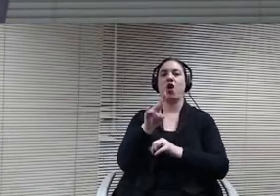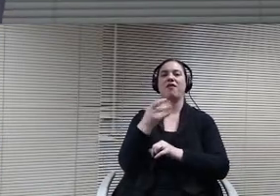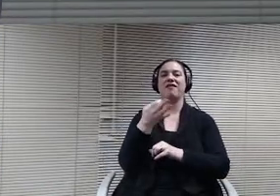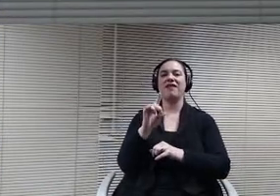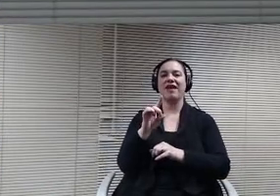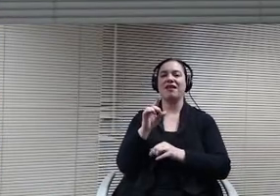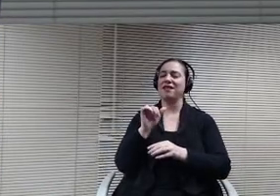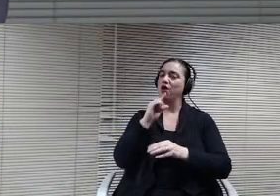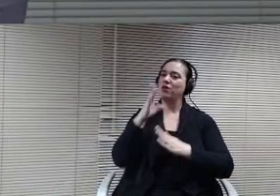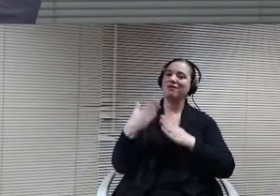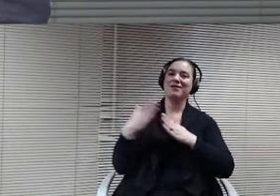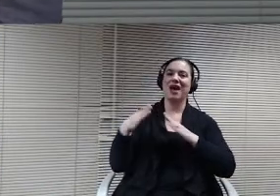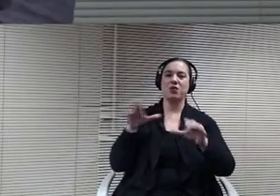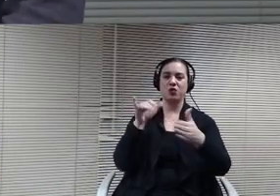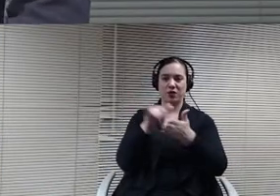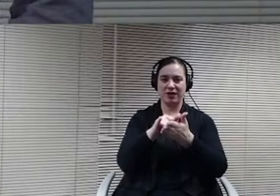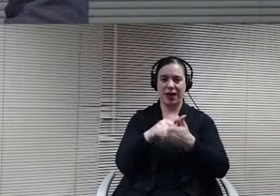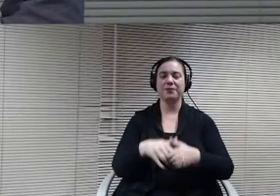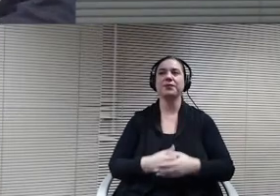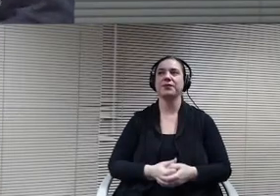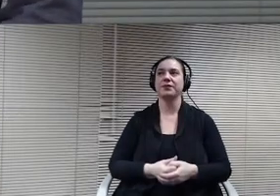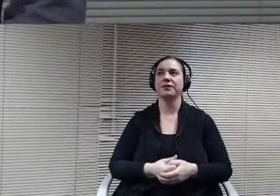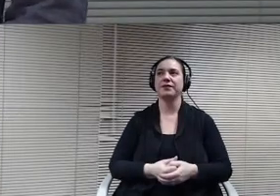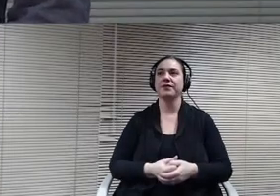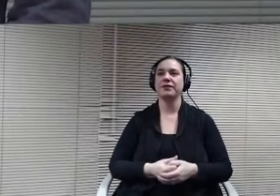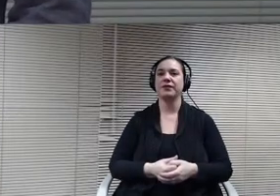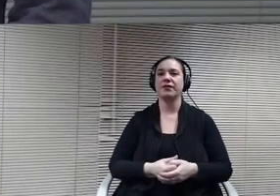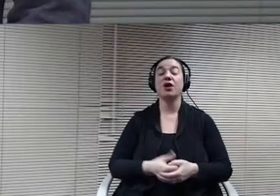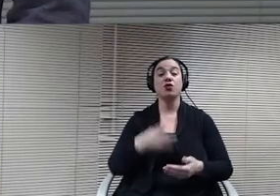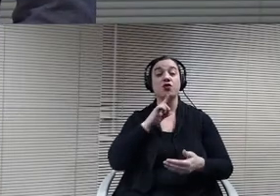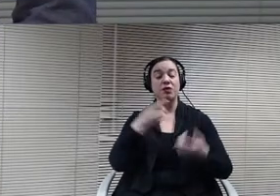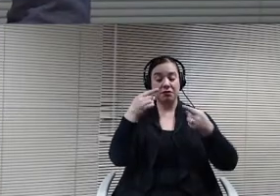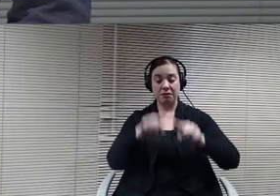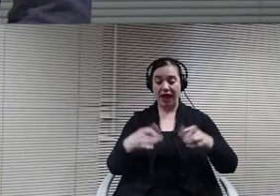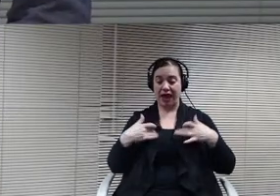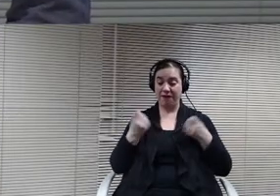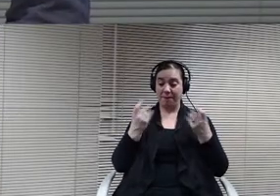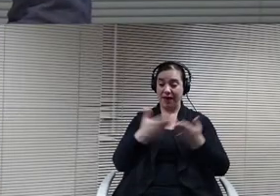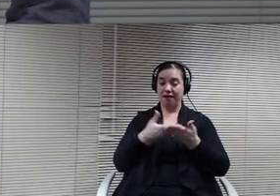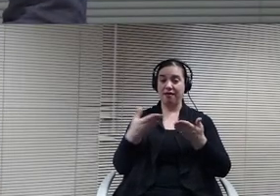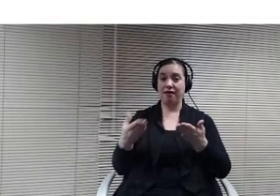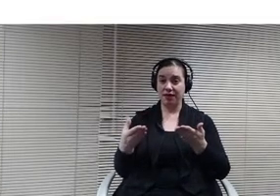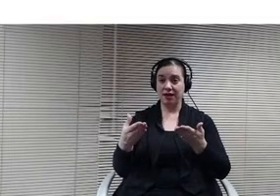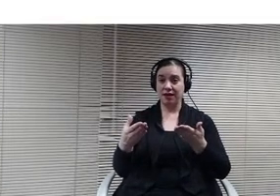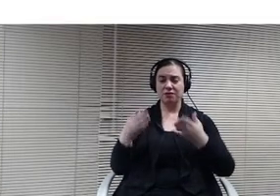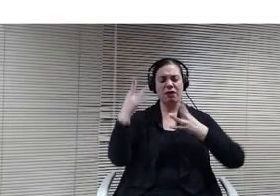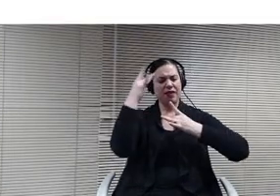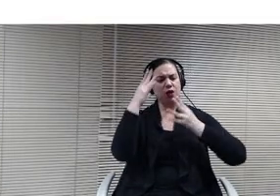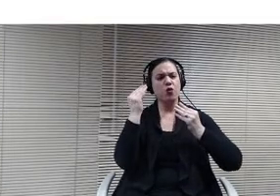So really, you know there there's a lot of things we've learned that kind of thinking through some of the bigger